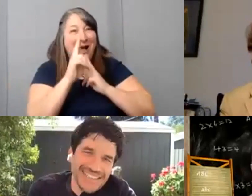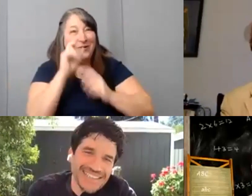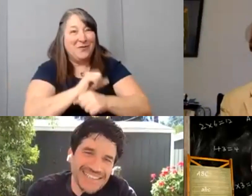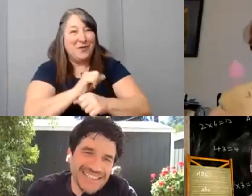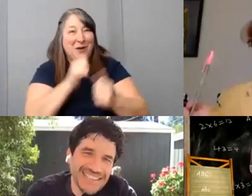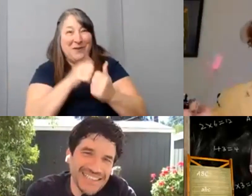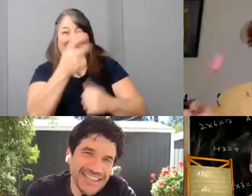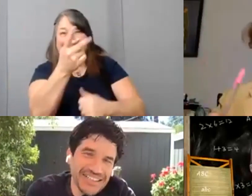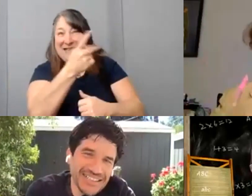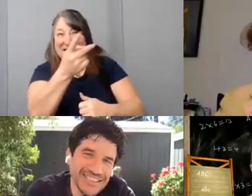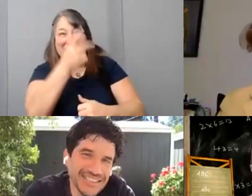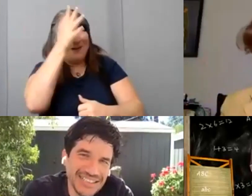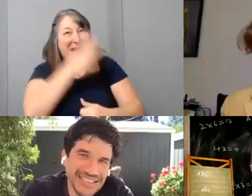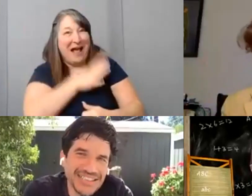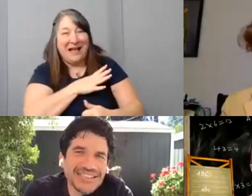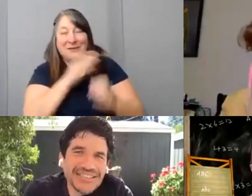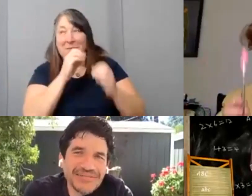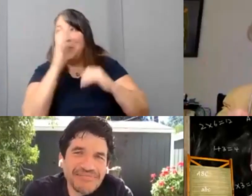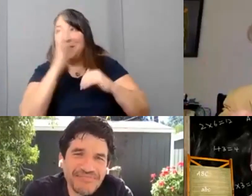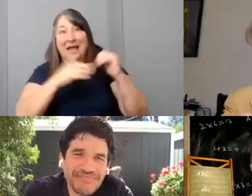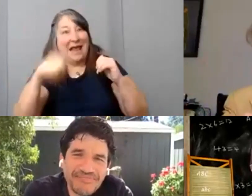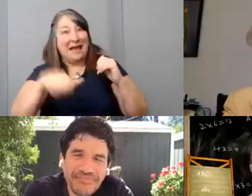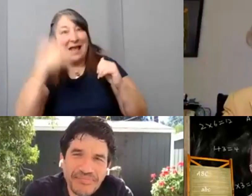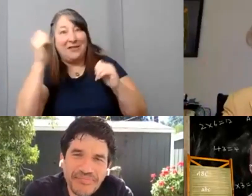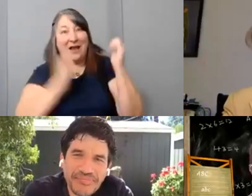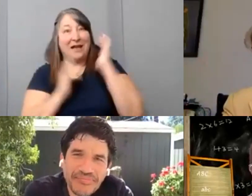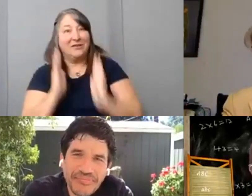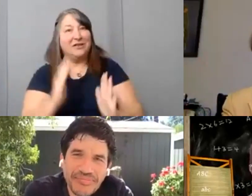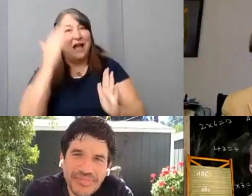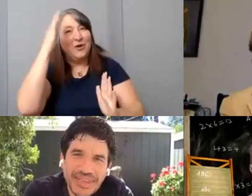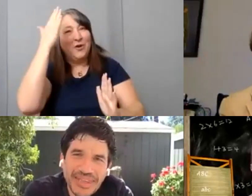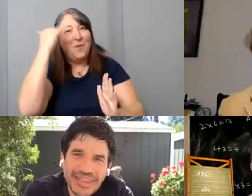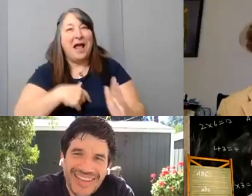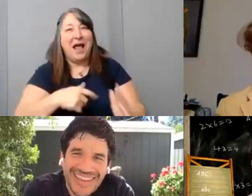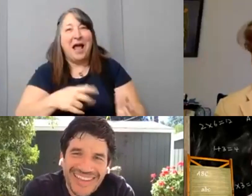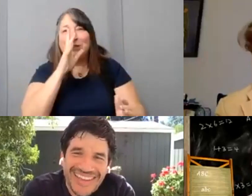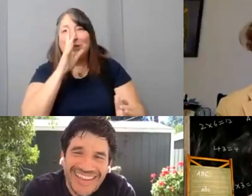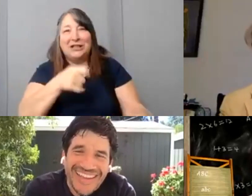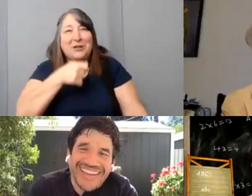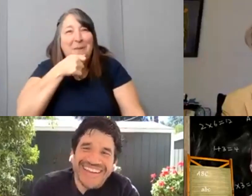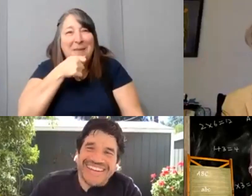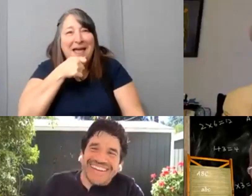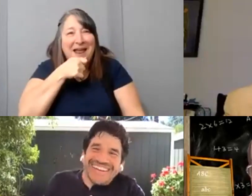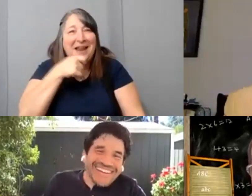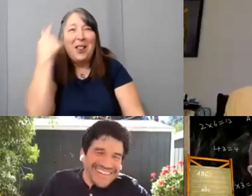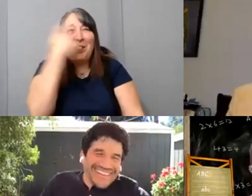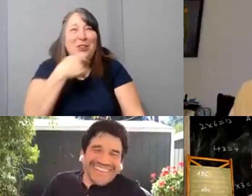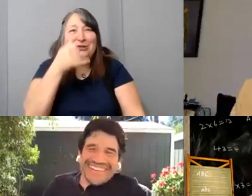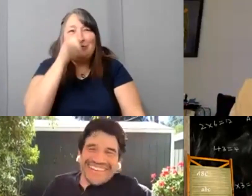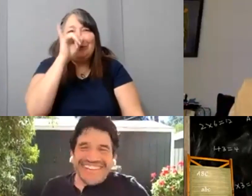possibly more than any other actors. I don't know why I’m talking into this pen. It looks ridiculous as I see myself.